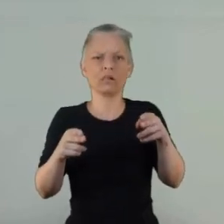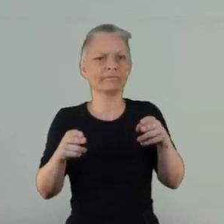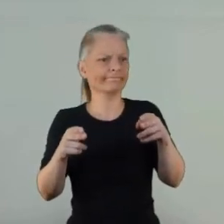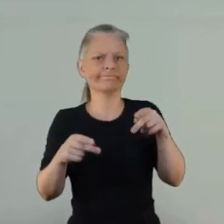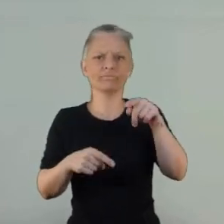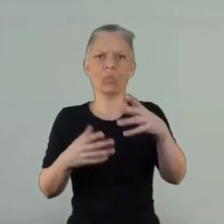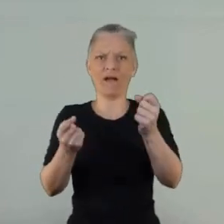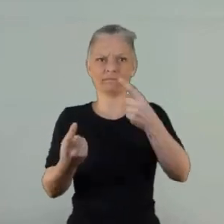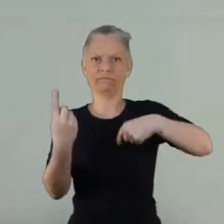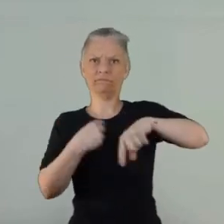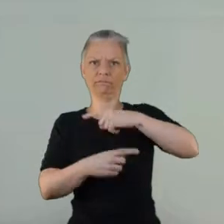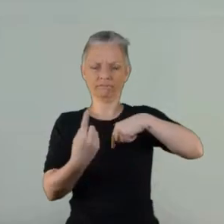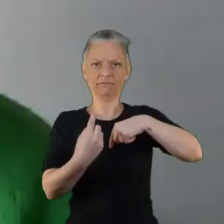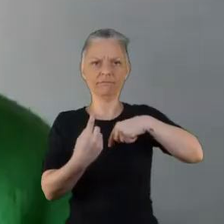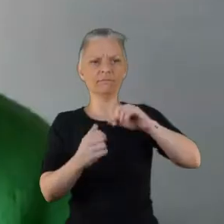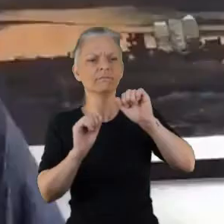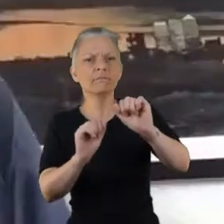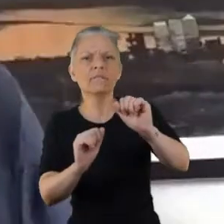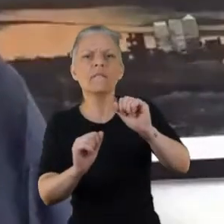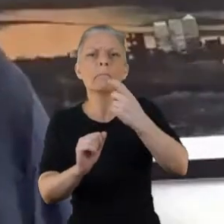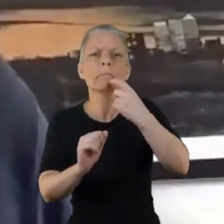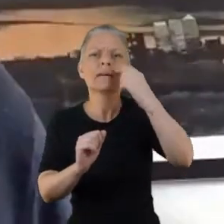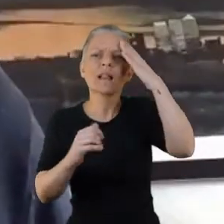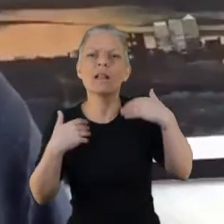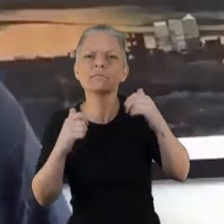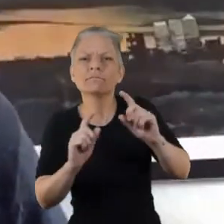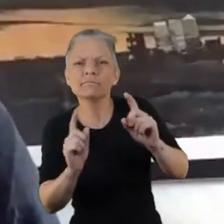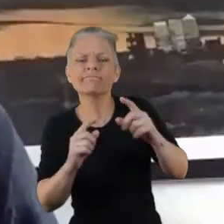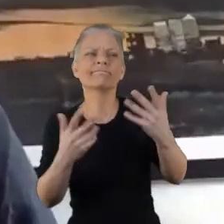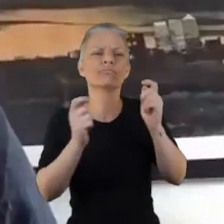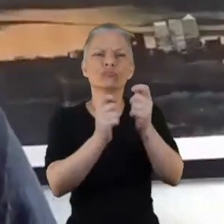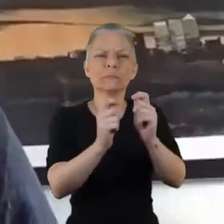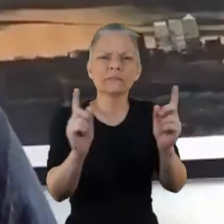It's really important I think it's important um just if you're evaluating the services,